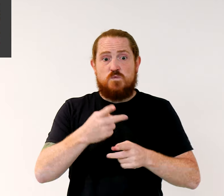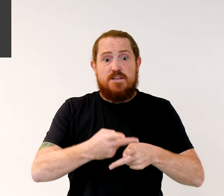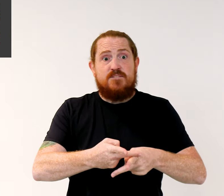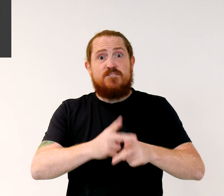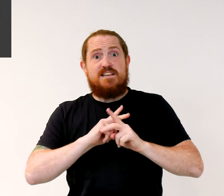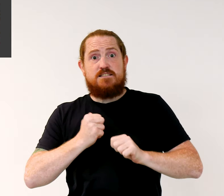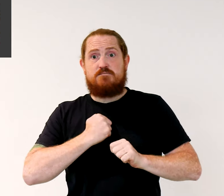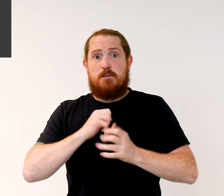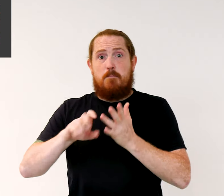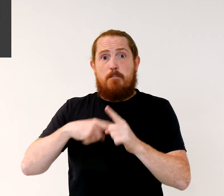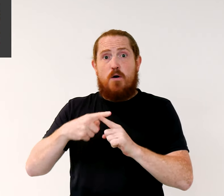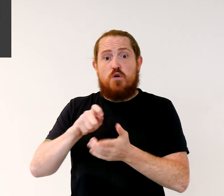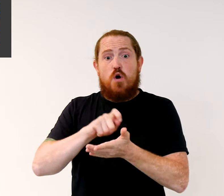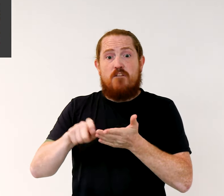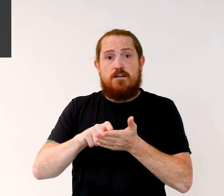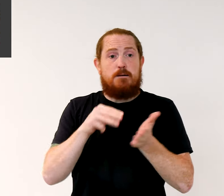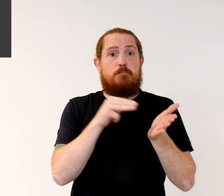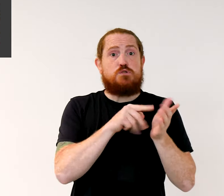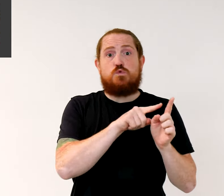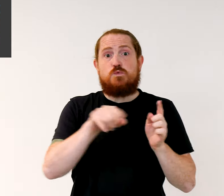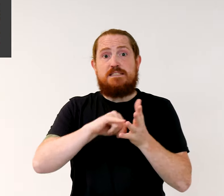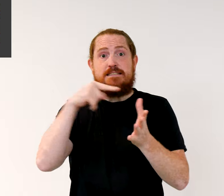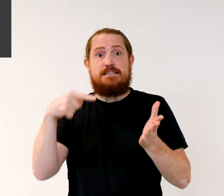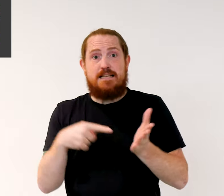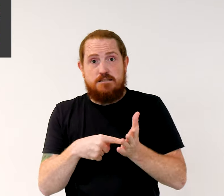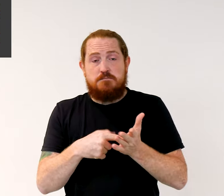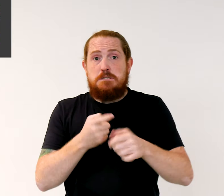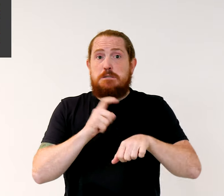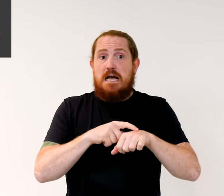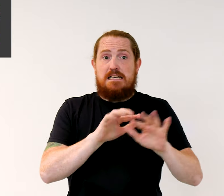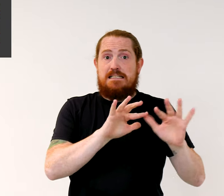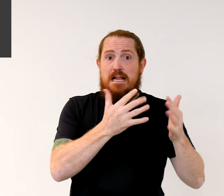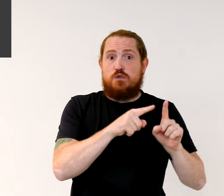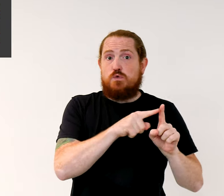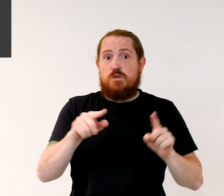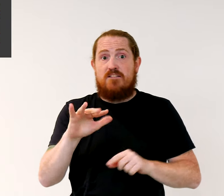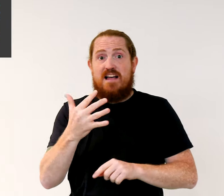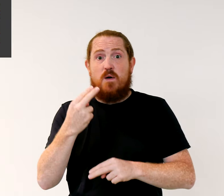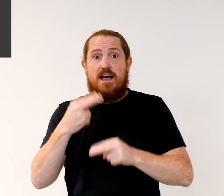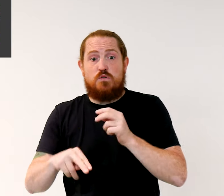or visit the box office, Monday to Saturday between 10am and 5pm